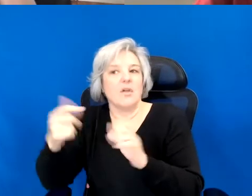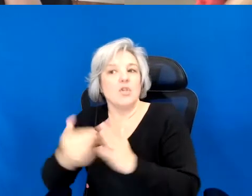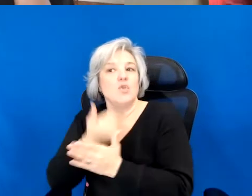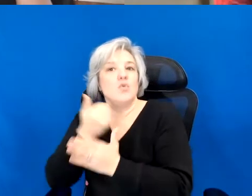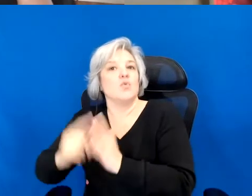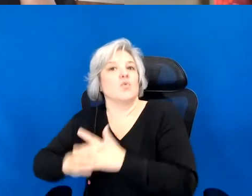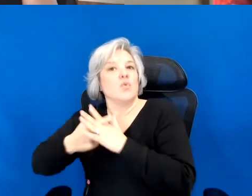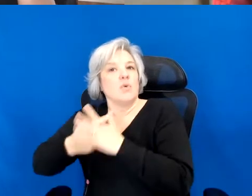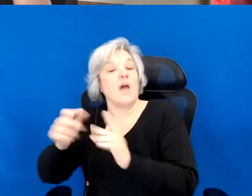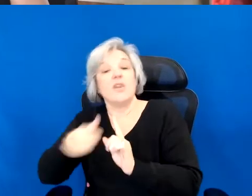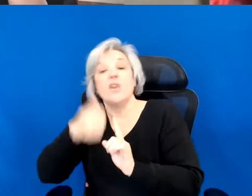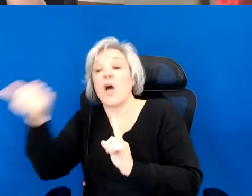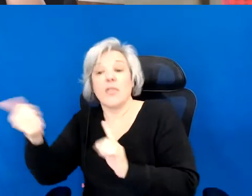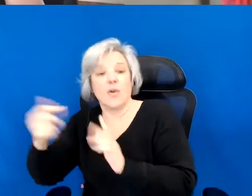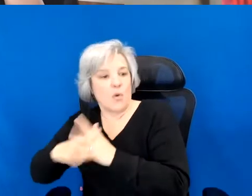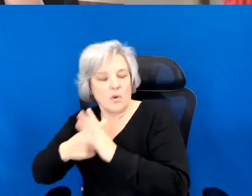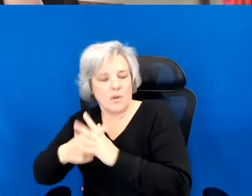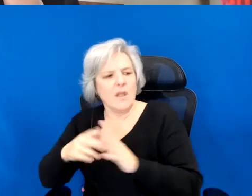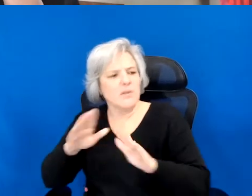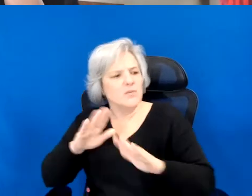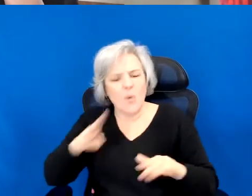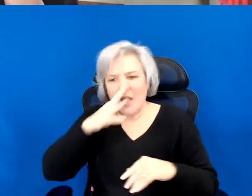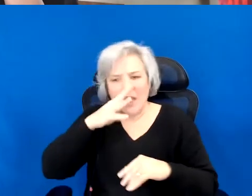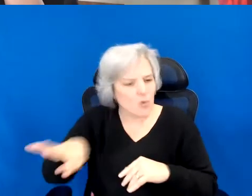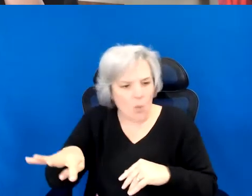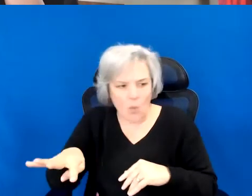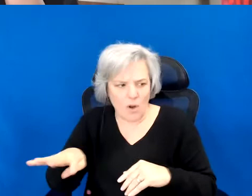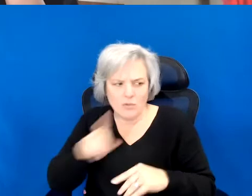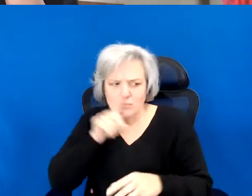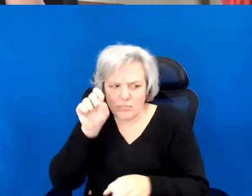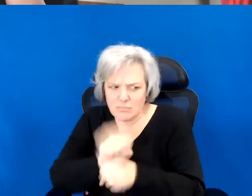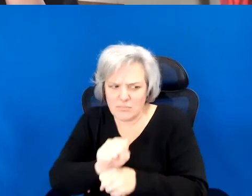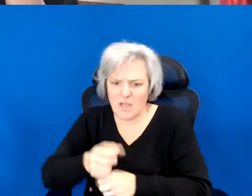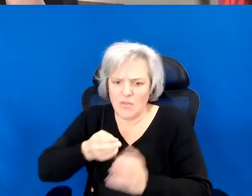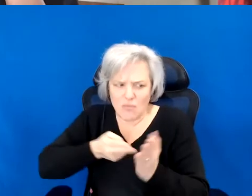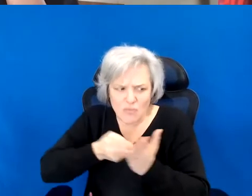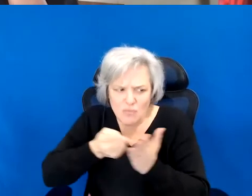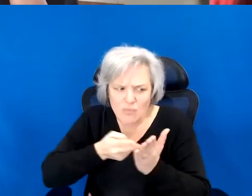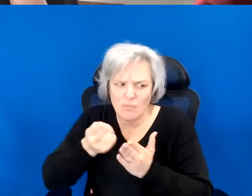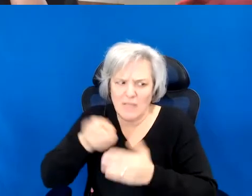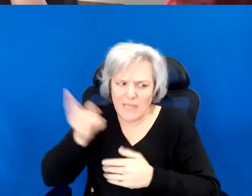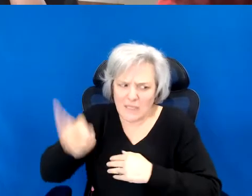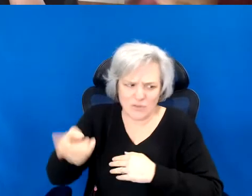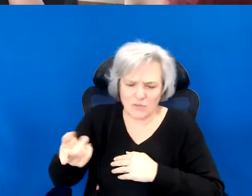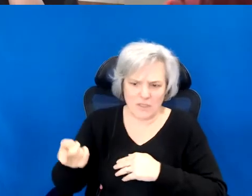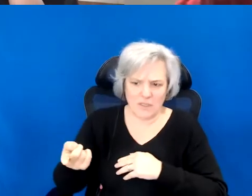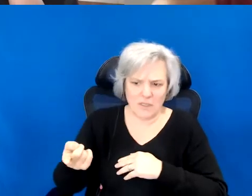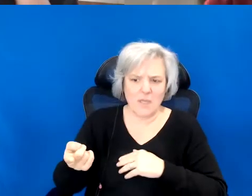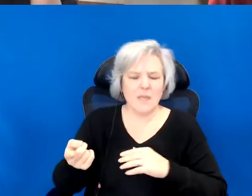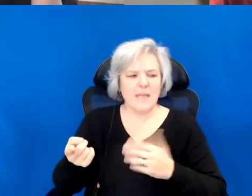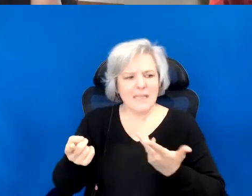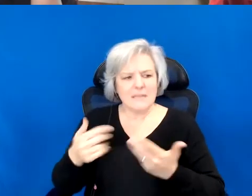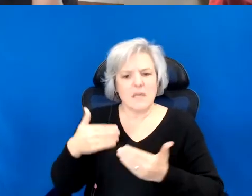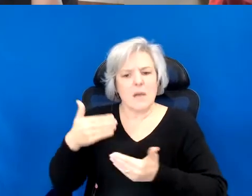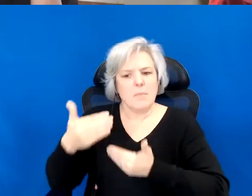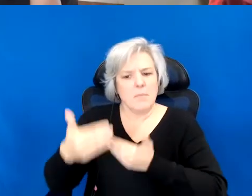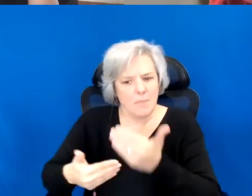one that doesn't ignore the previous origin. So it becomes a kind of momentum.